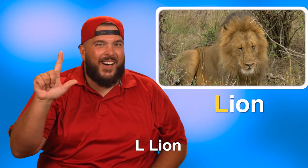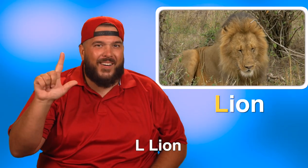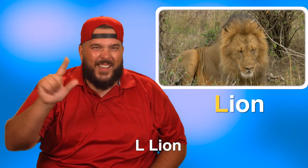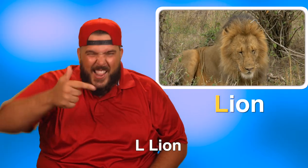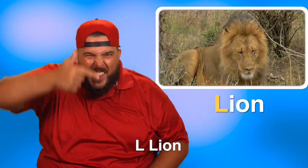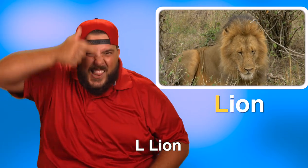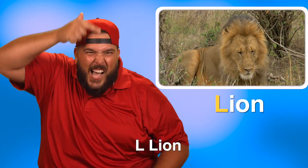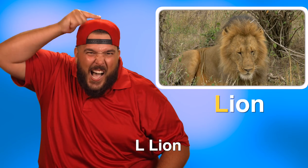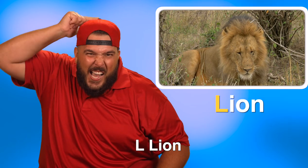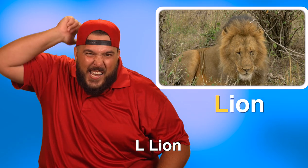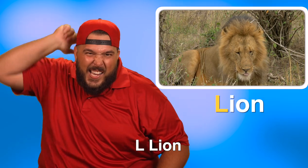L, lion.